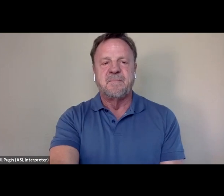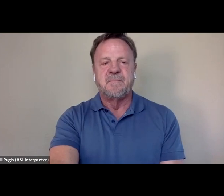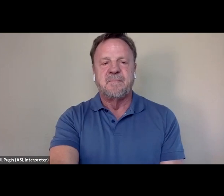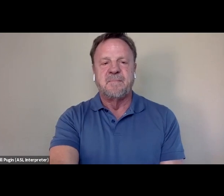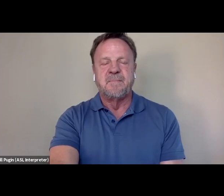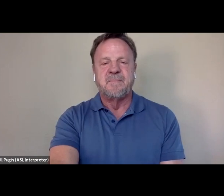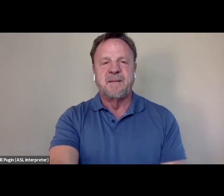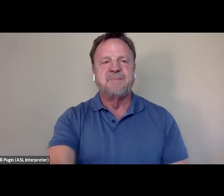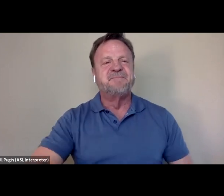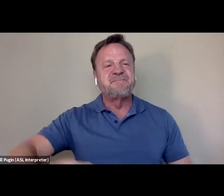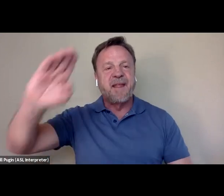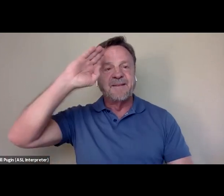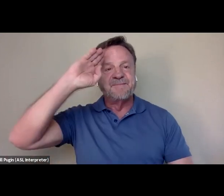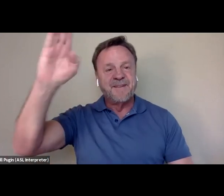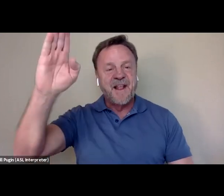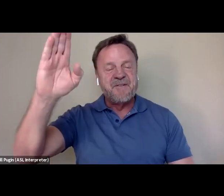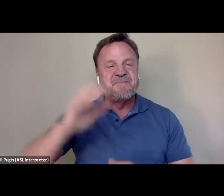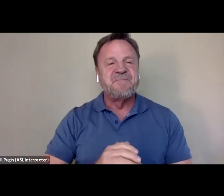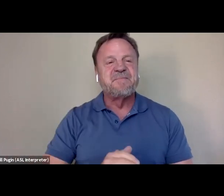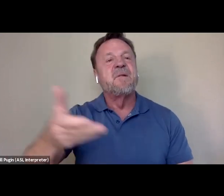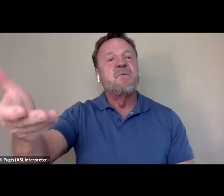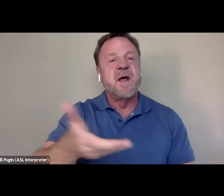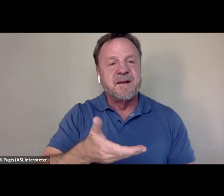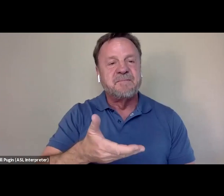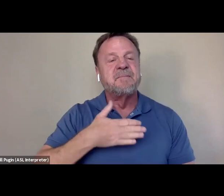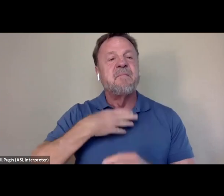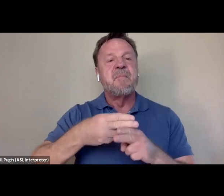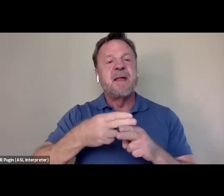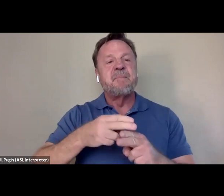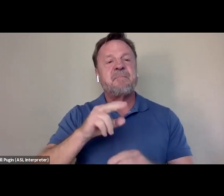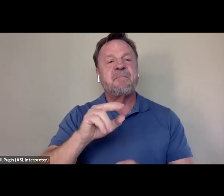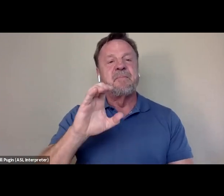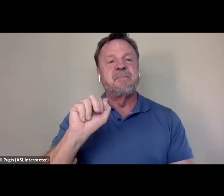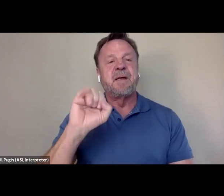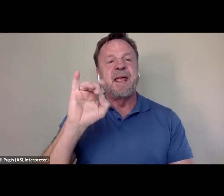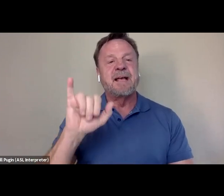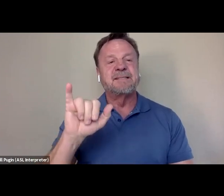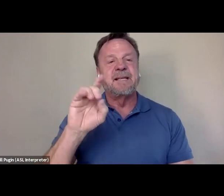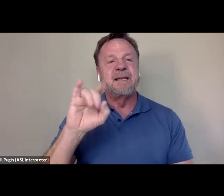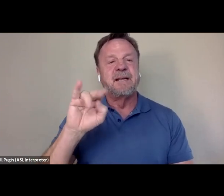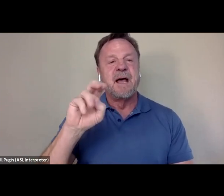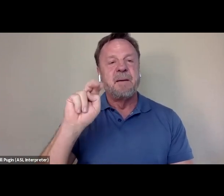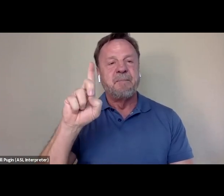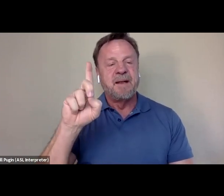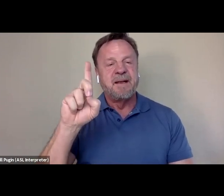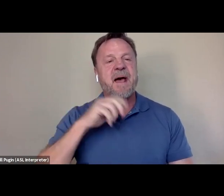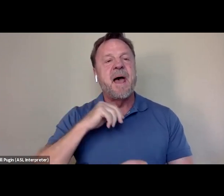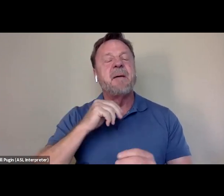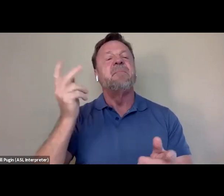Hello everyone. Welcome. My name is Cassidy Dimon. I am the public programs and events manager